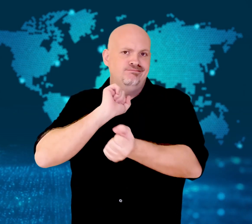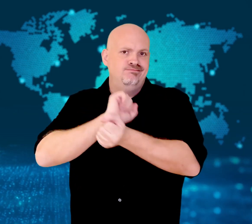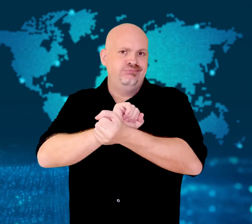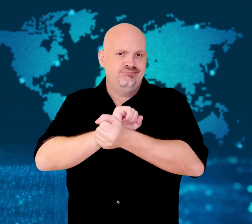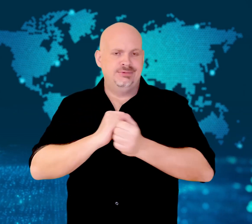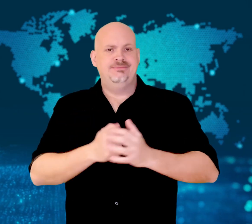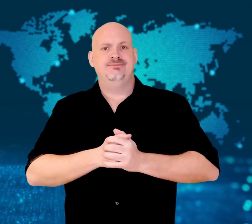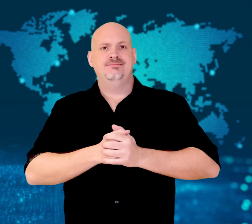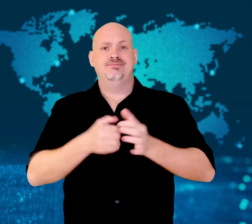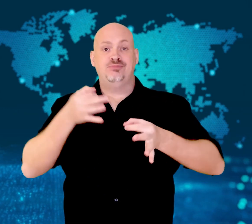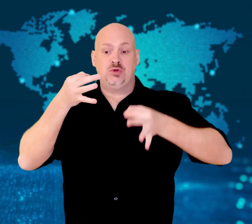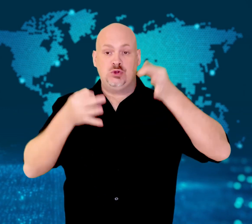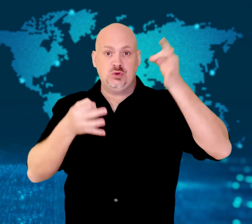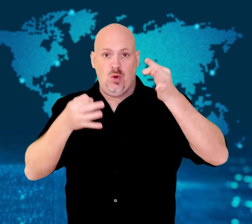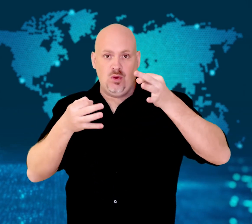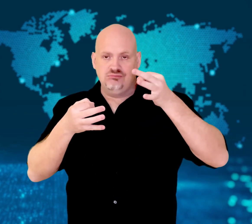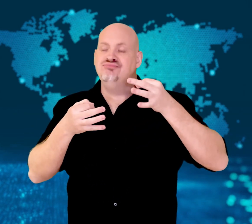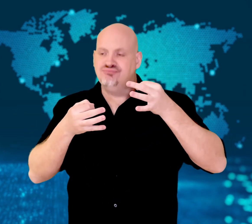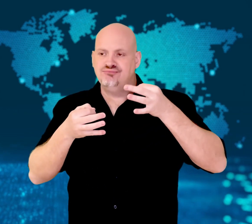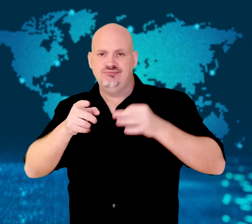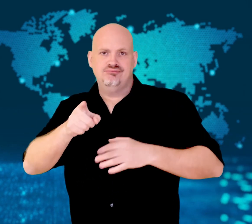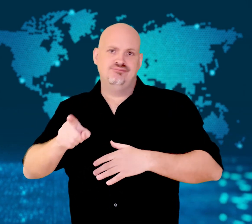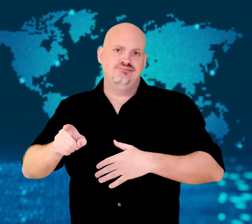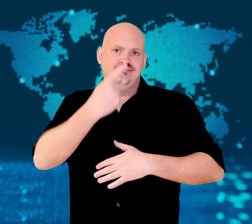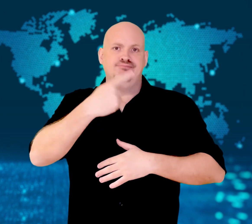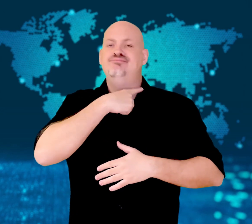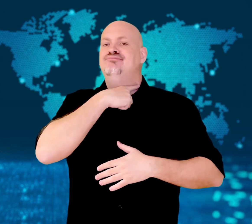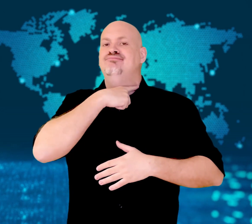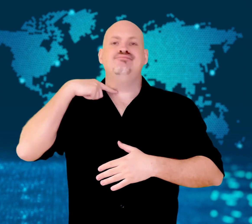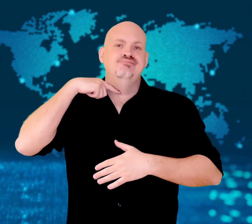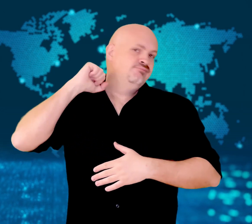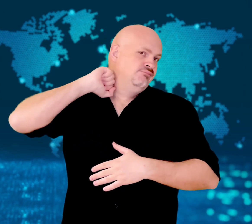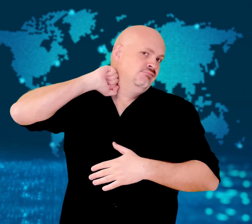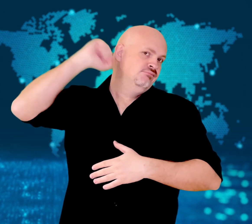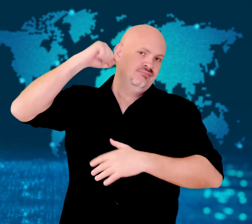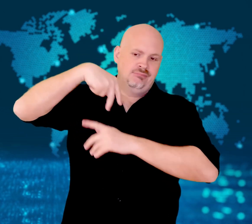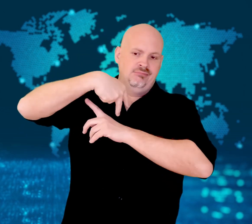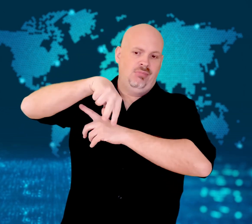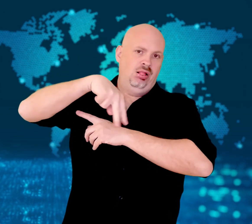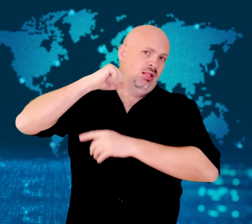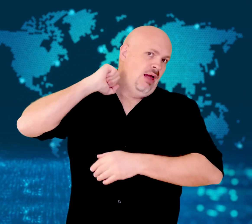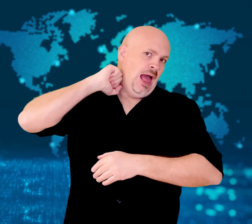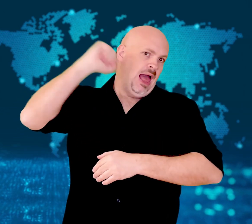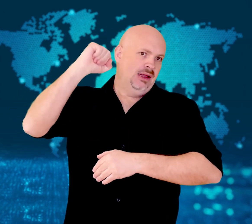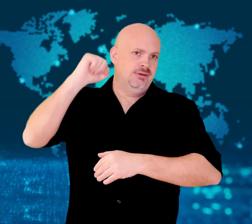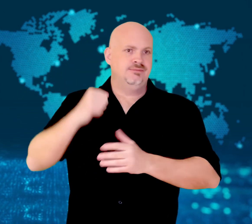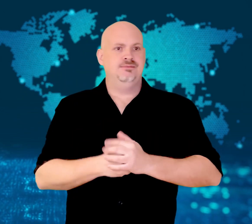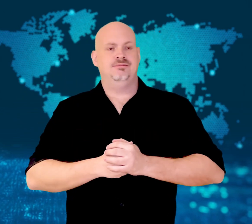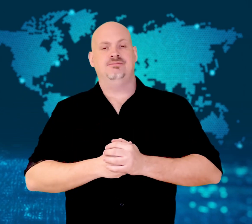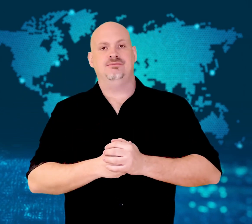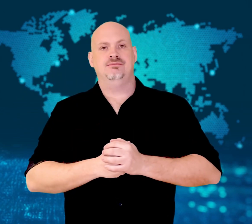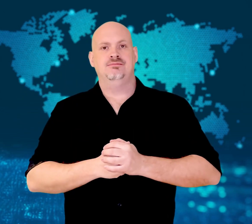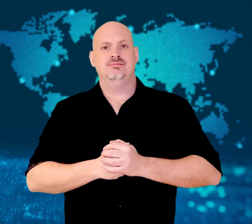temporarily stopped all hangings in Singapore